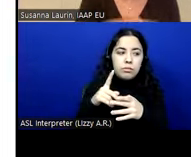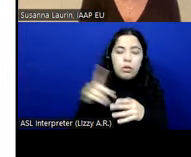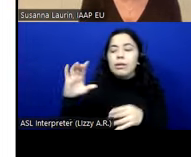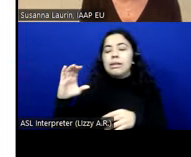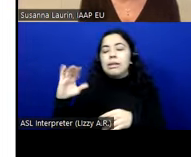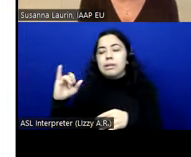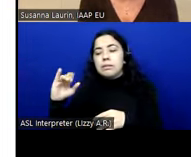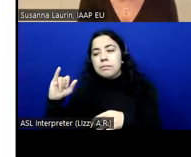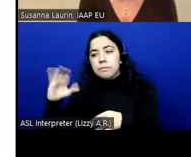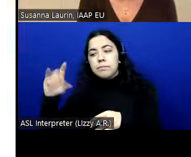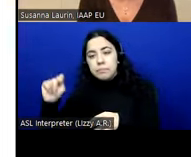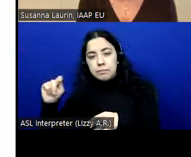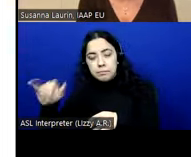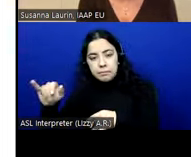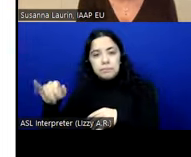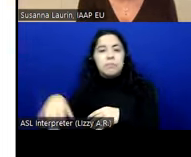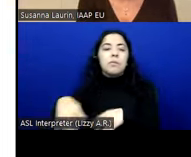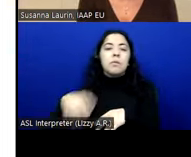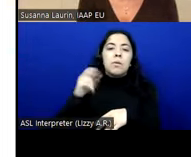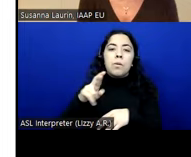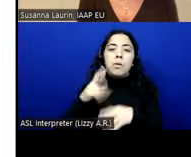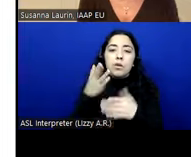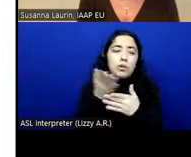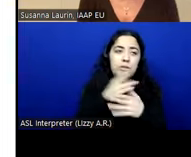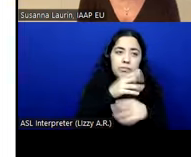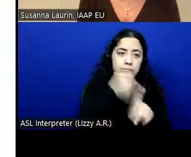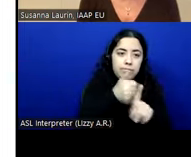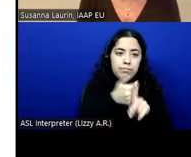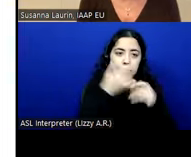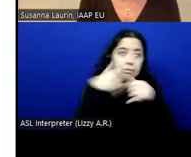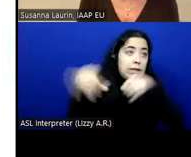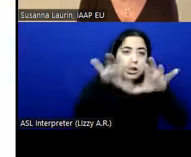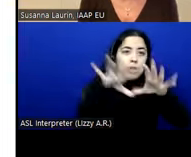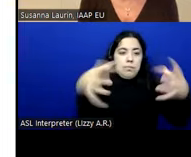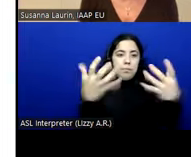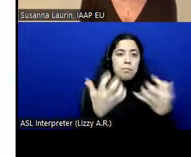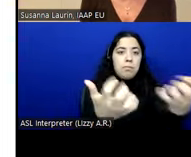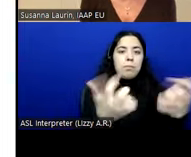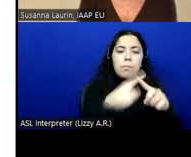way you can get into the external system as well. But we are very open to anyone,